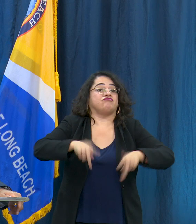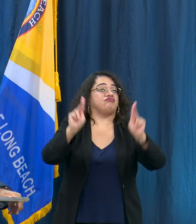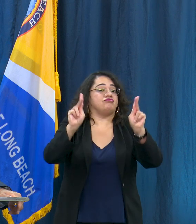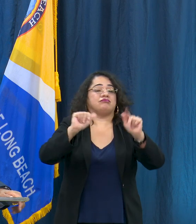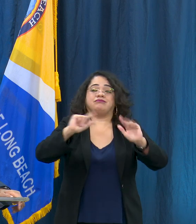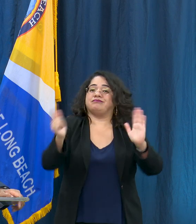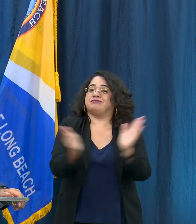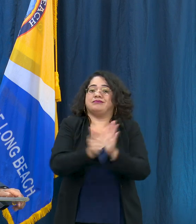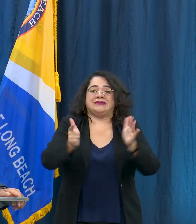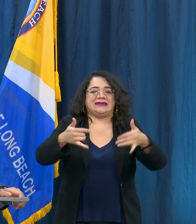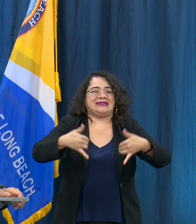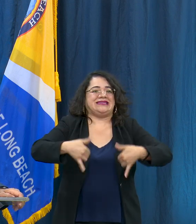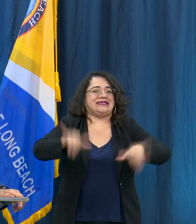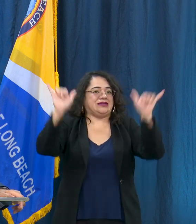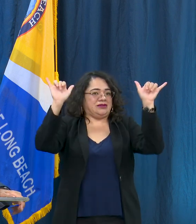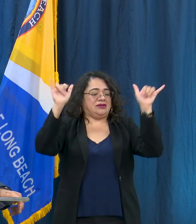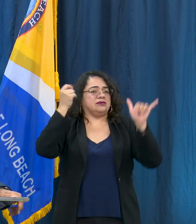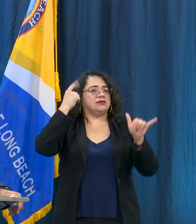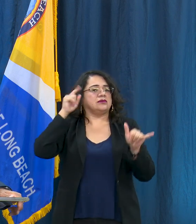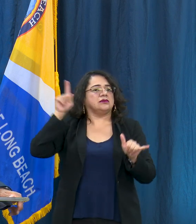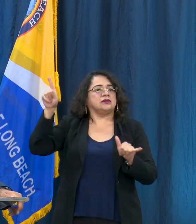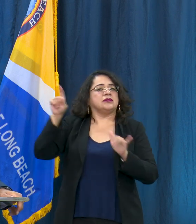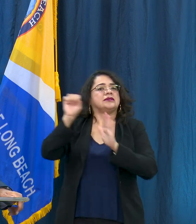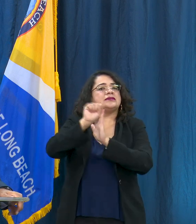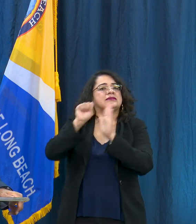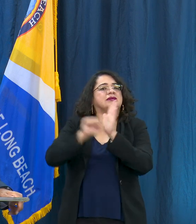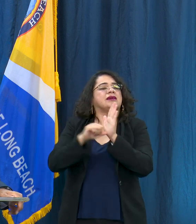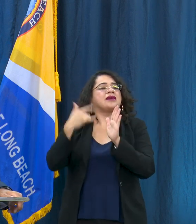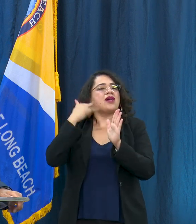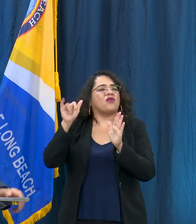other parts of the state because their numbers are better than ours are our